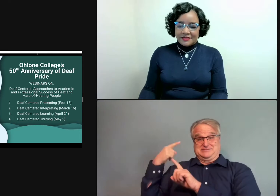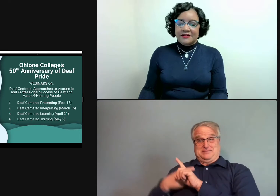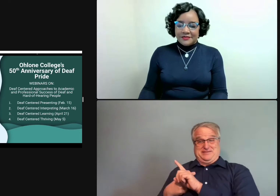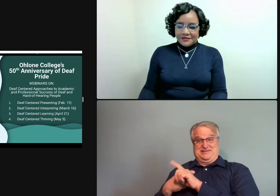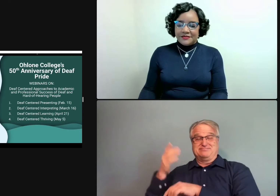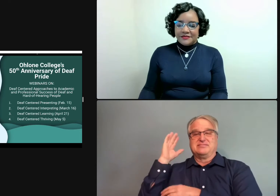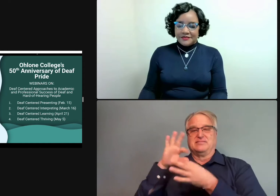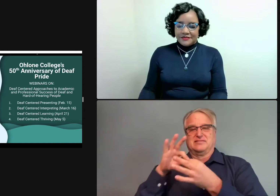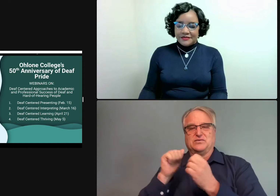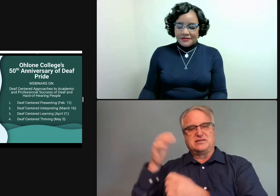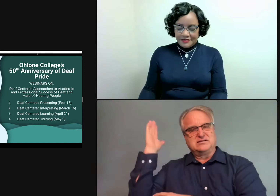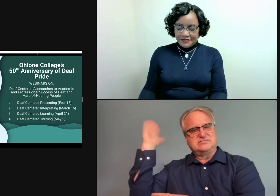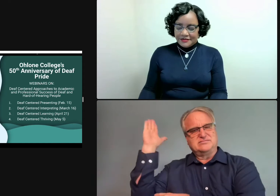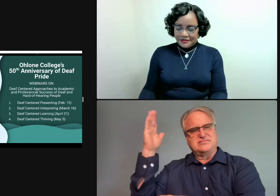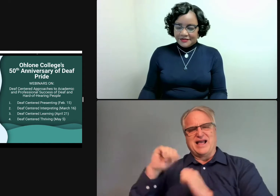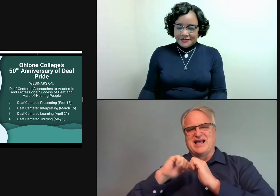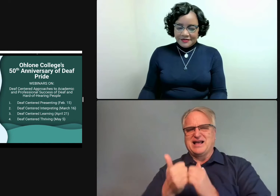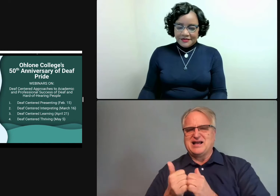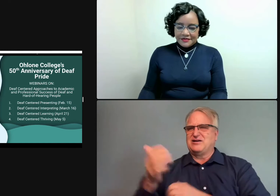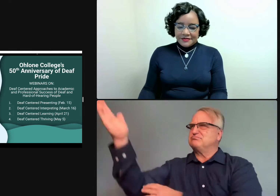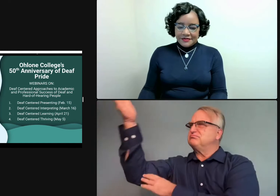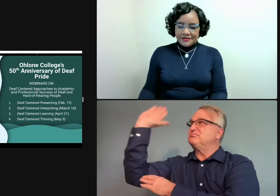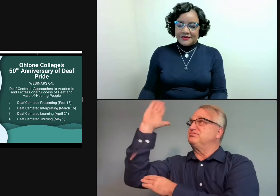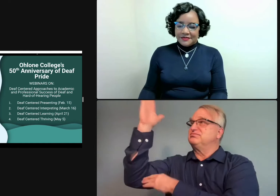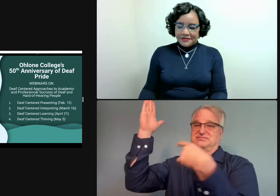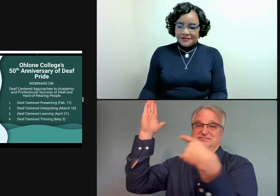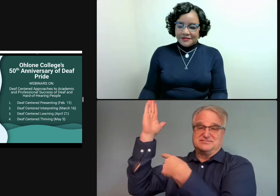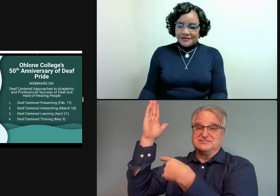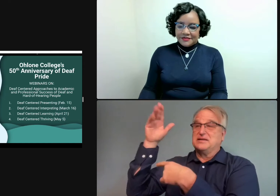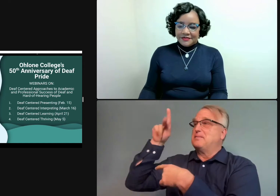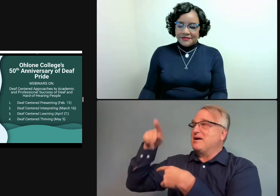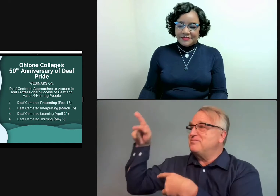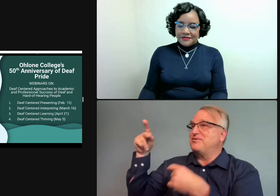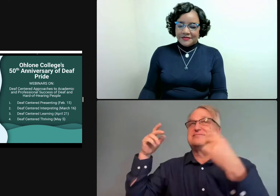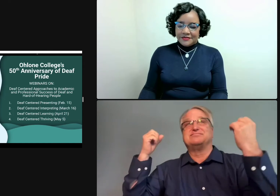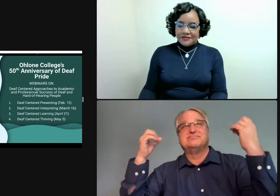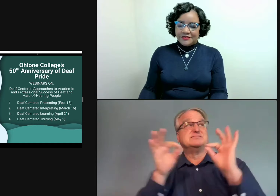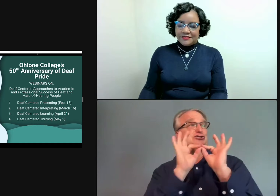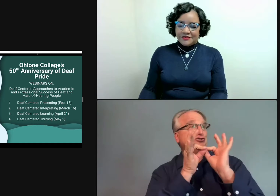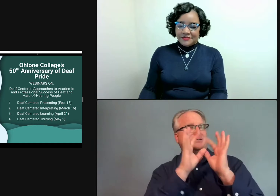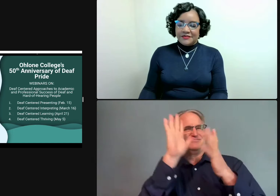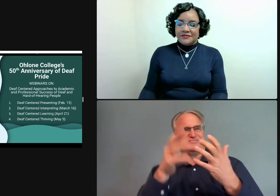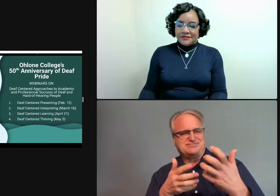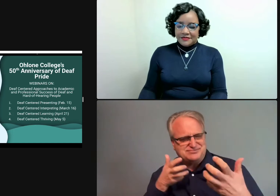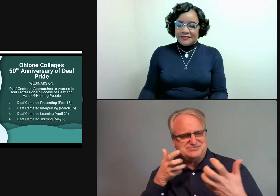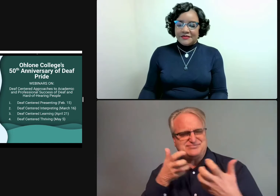which was held last month and cohosted with the Gallaudet University Western Regional Center.